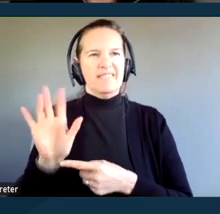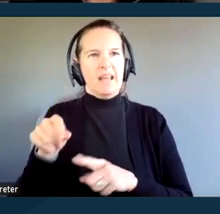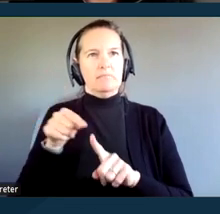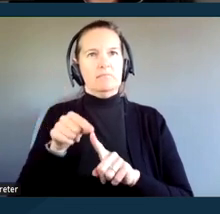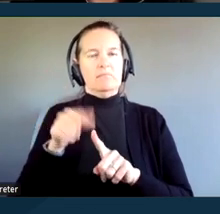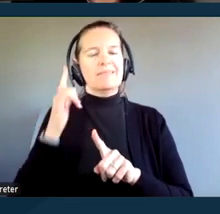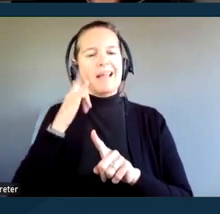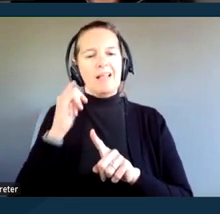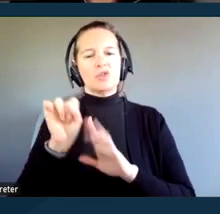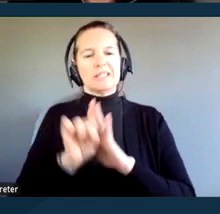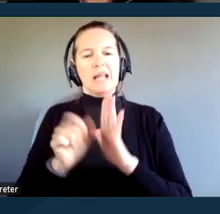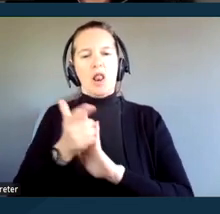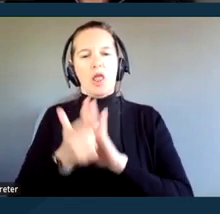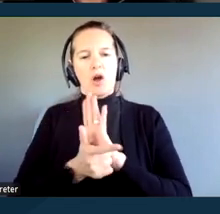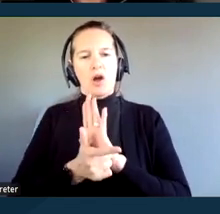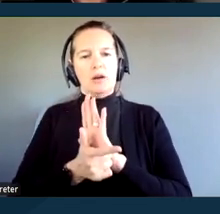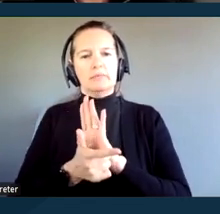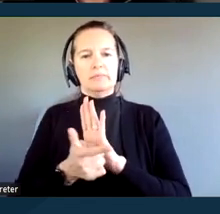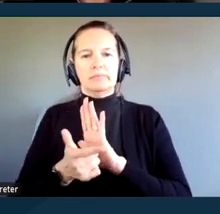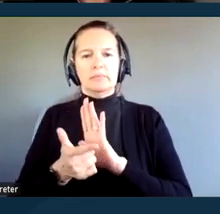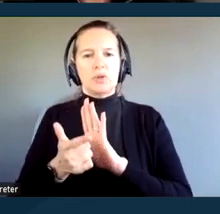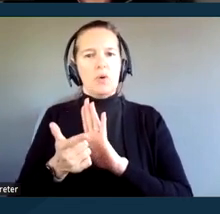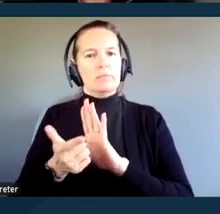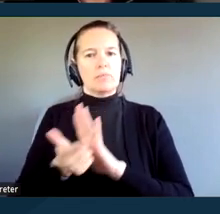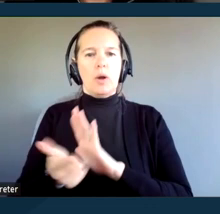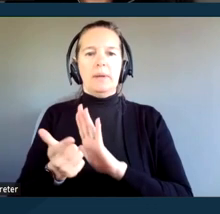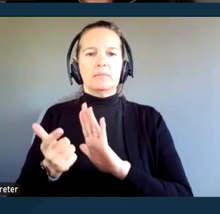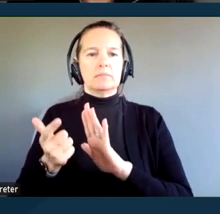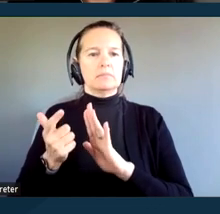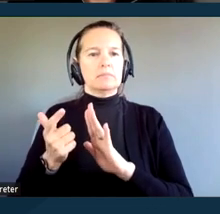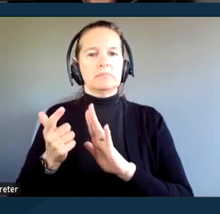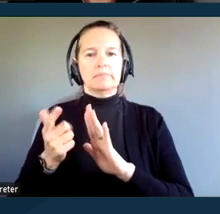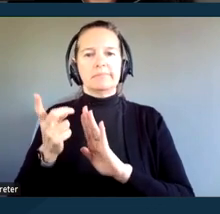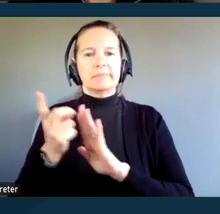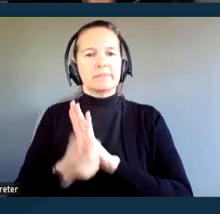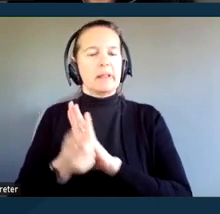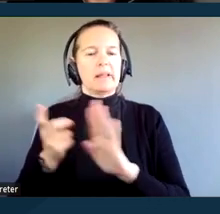that prohibits discrimination based on disability by any program or activity